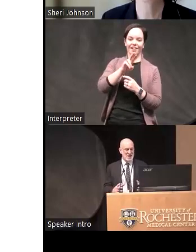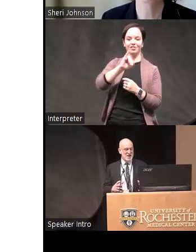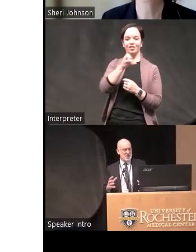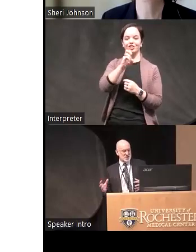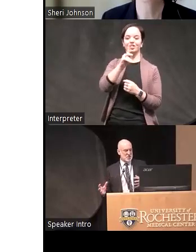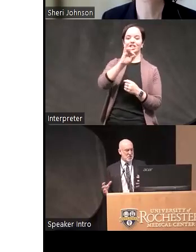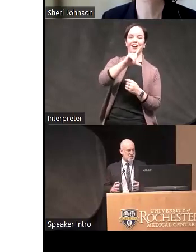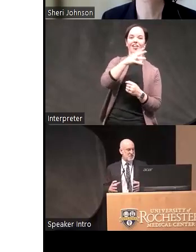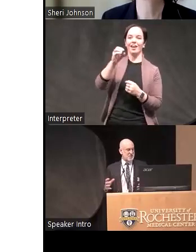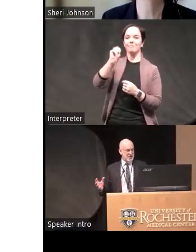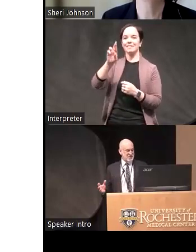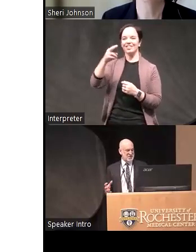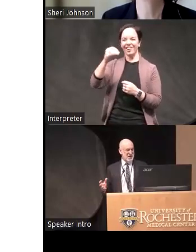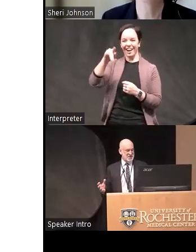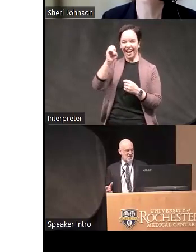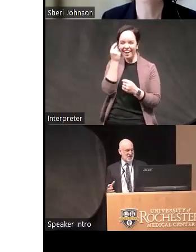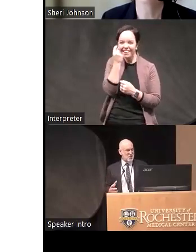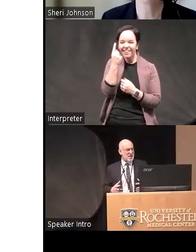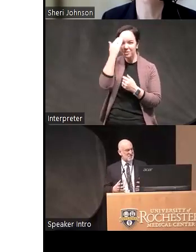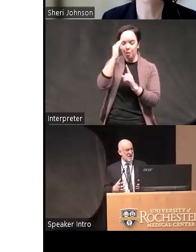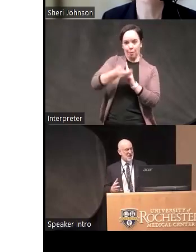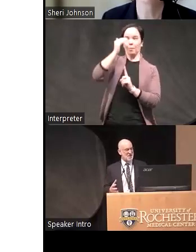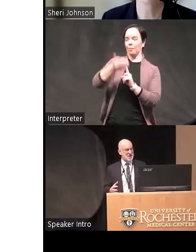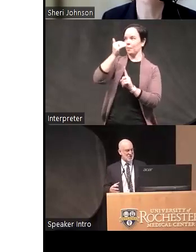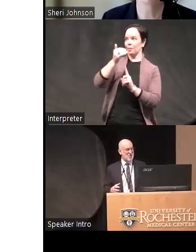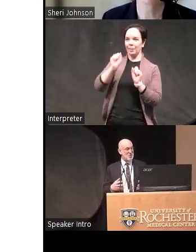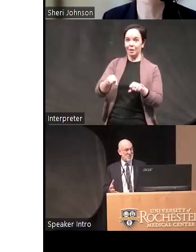had these two different states they knew they could behave in a so-called normal